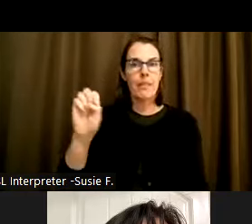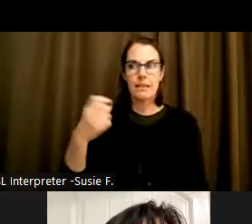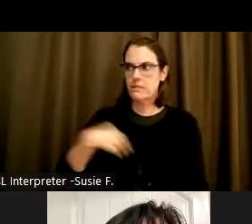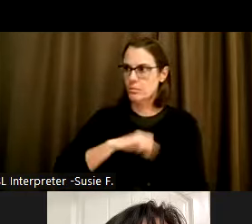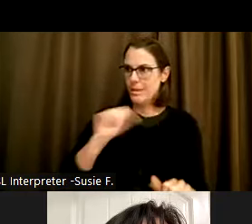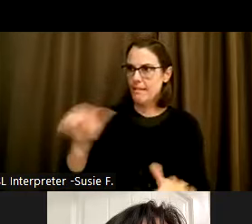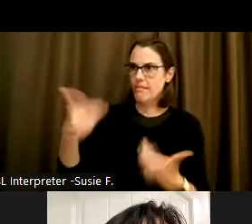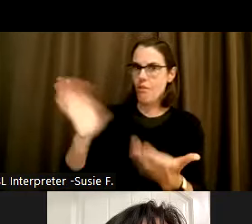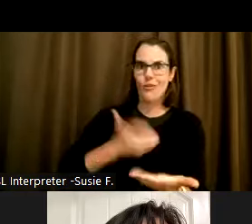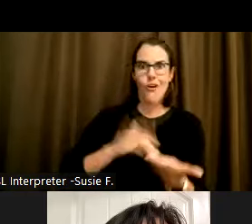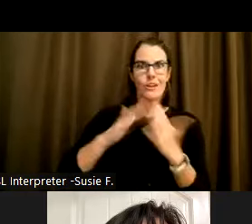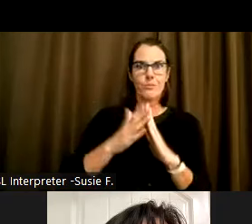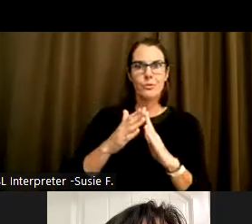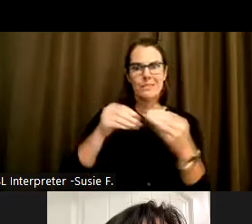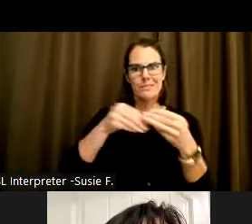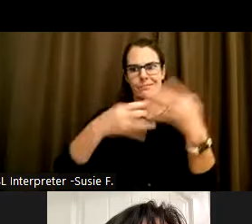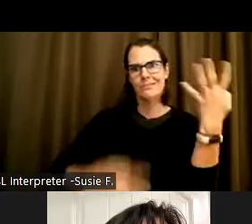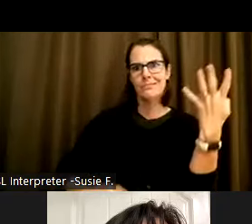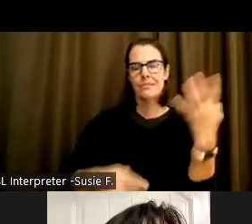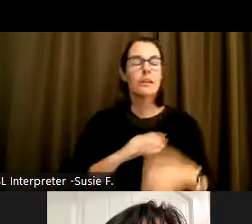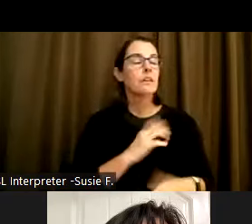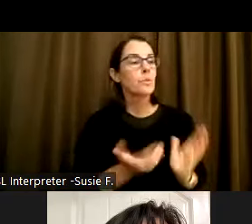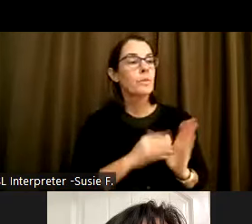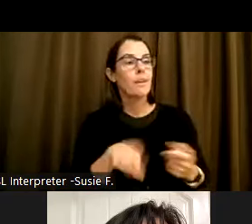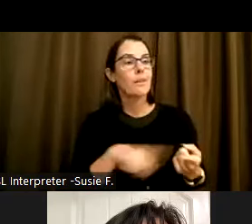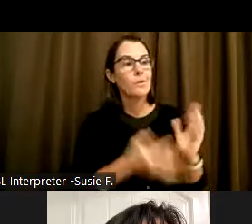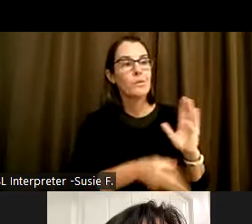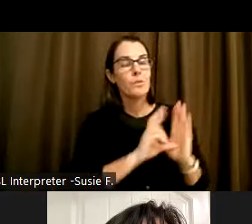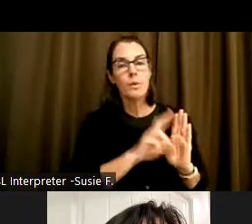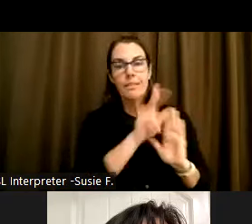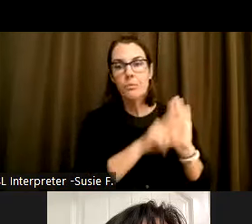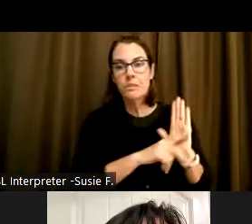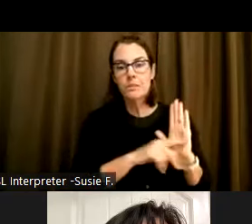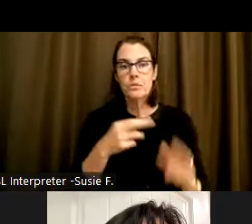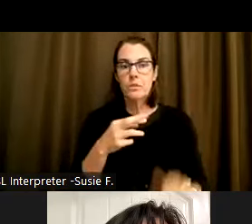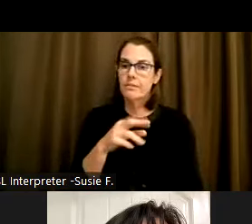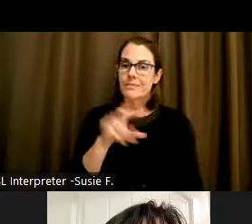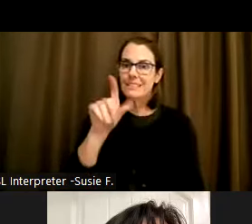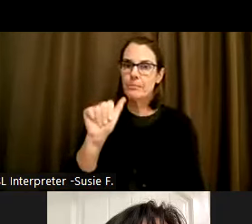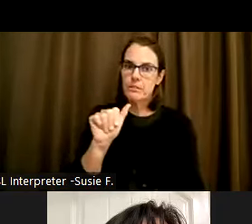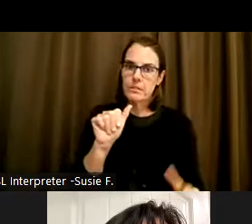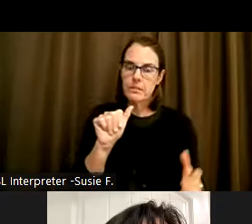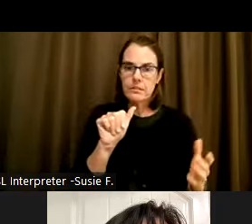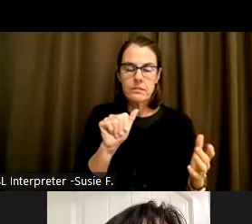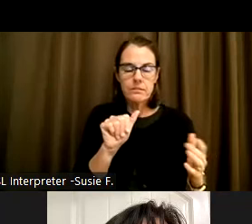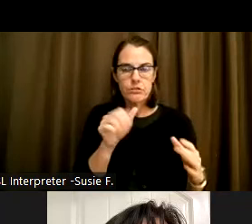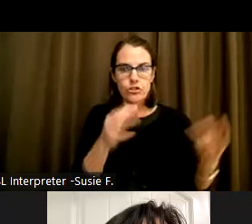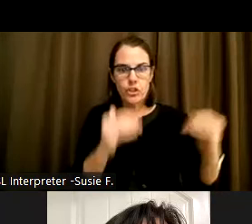When reviewing the 10 principles of disability justice, the first principle is intersectionality. So on slide 4, there's a black